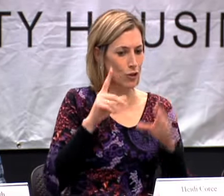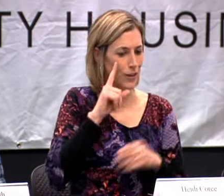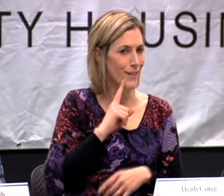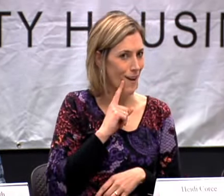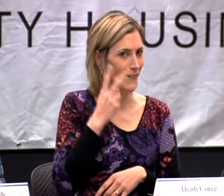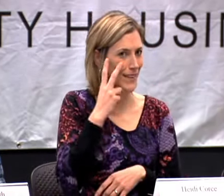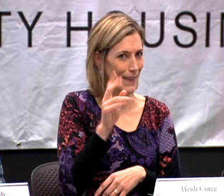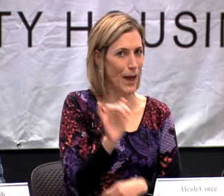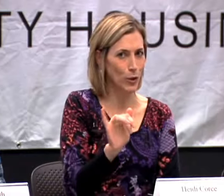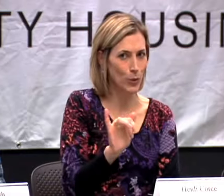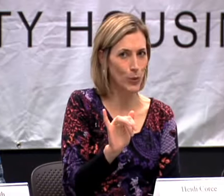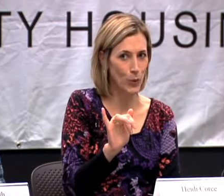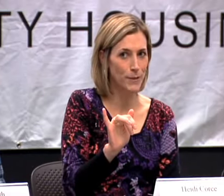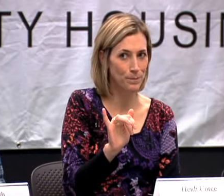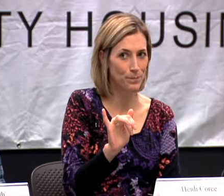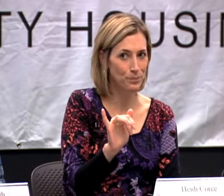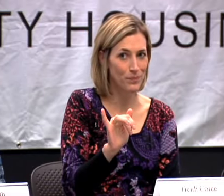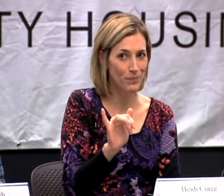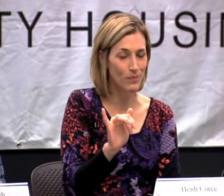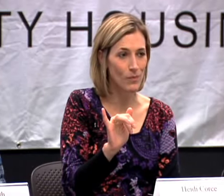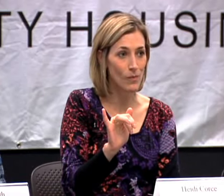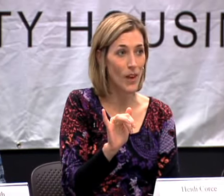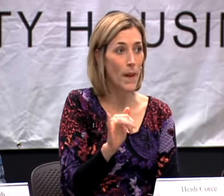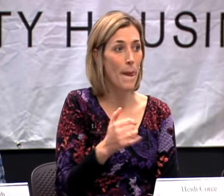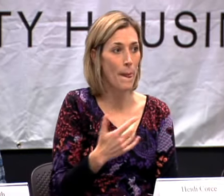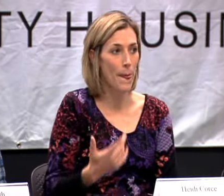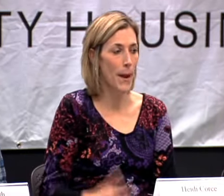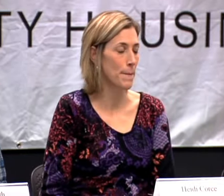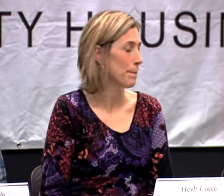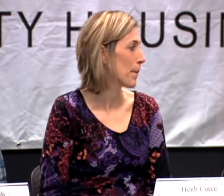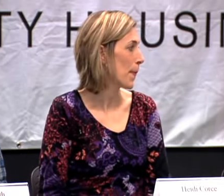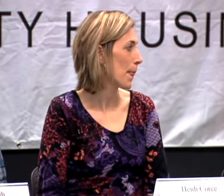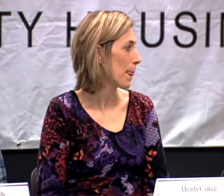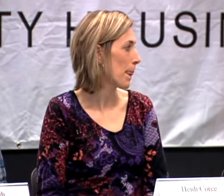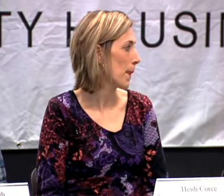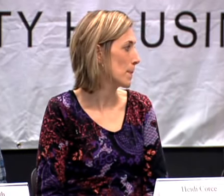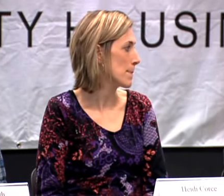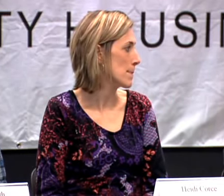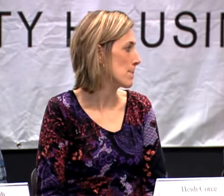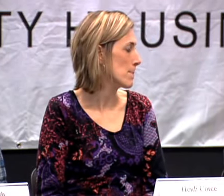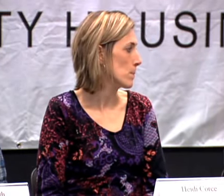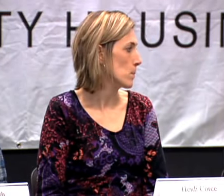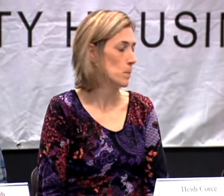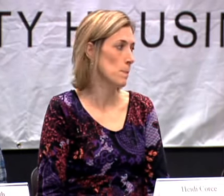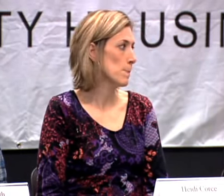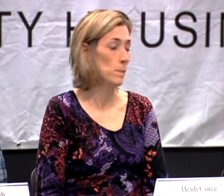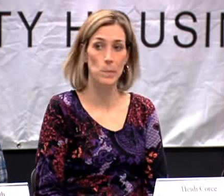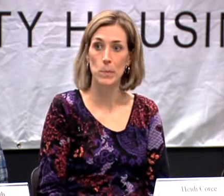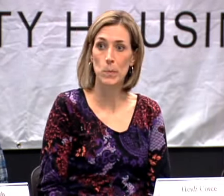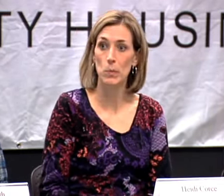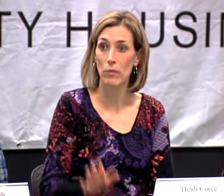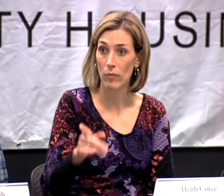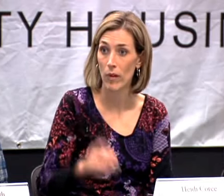SEEN THAT HAPPEN A LOT ESPECIALLY AS A TEACHER FOR THE DEAF.